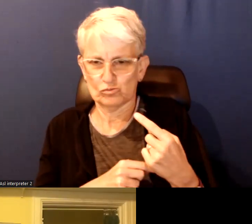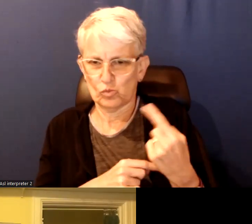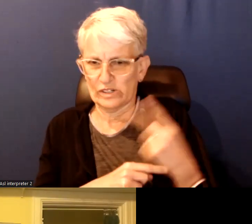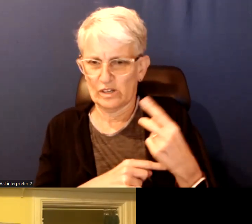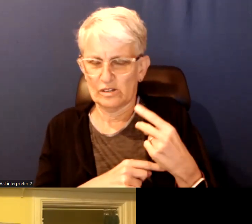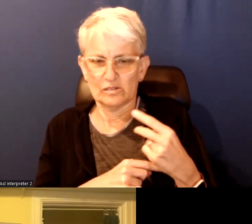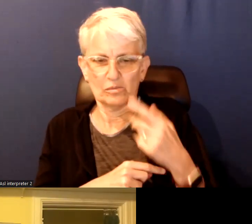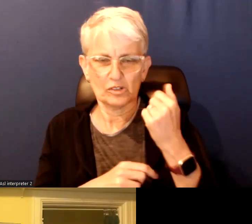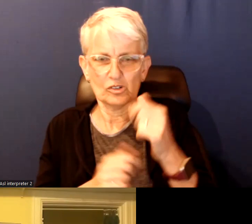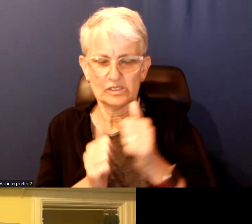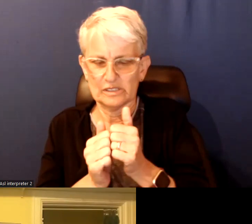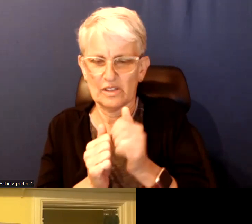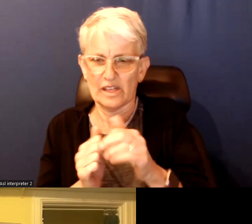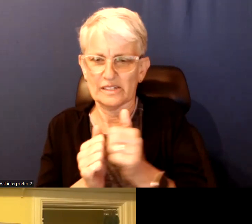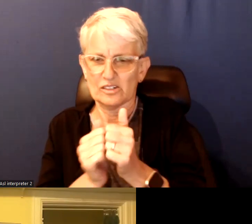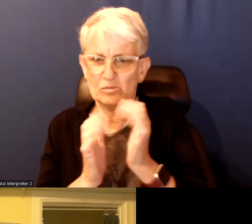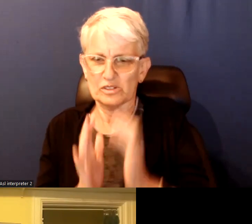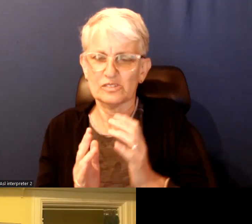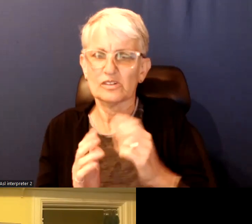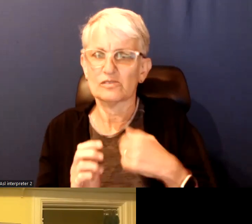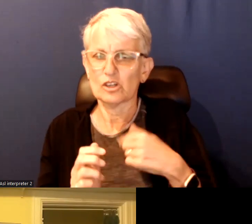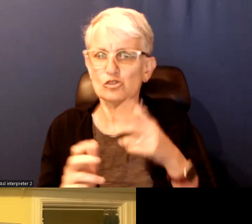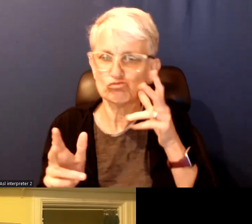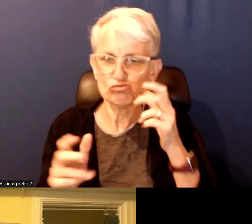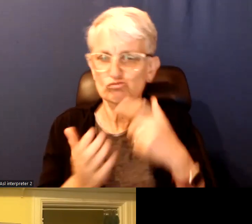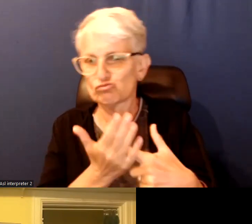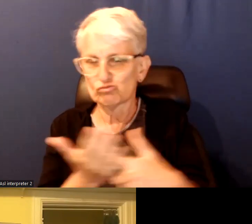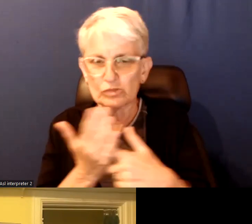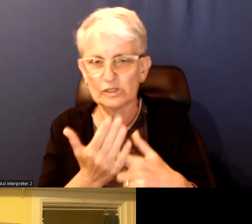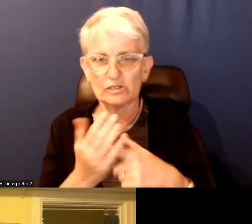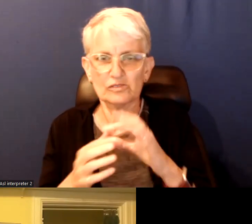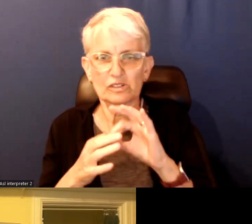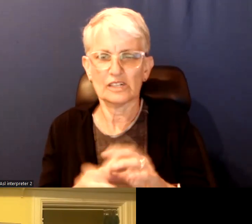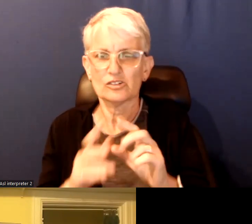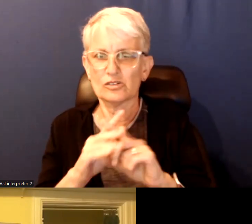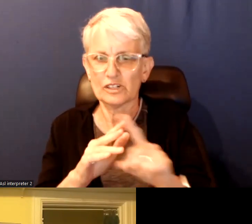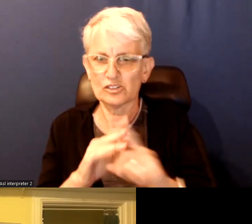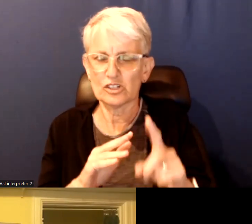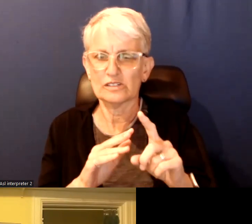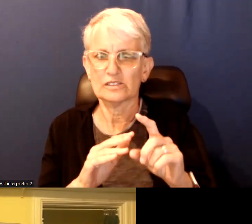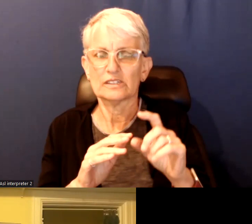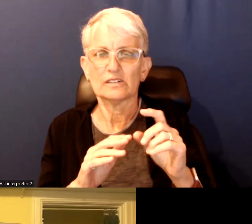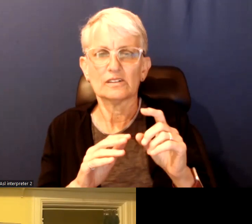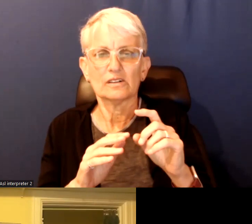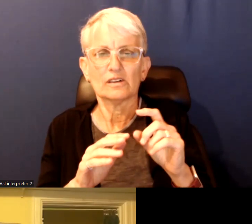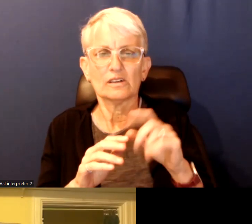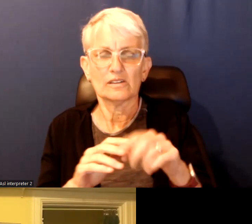This candidate probably has been privy to conversations that we have been having about refugee claimants in the shelter system.